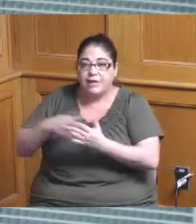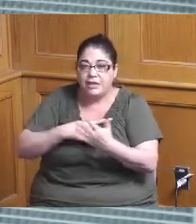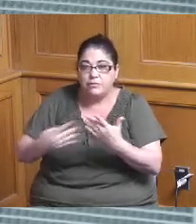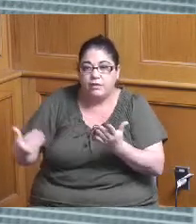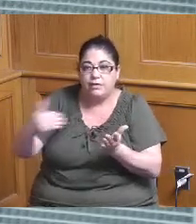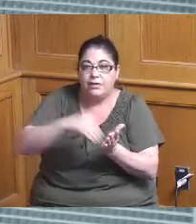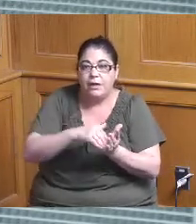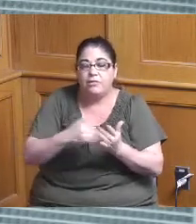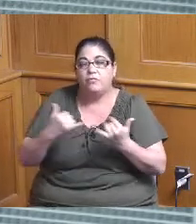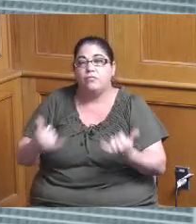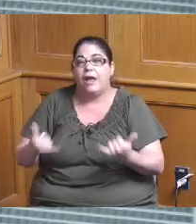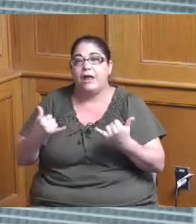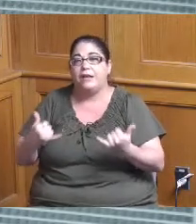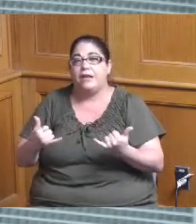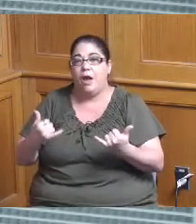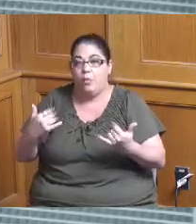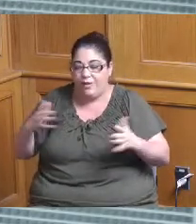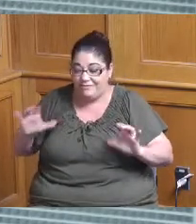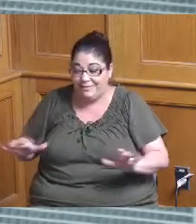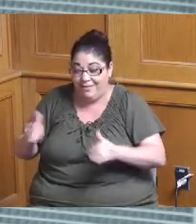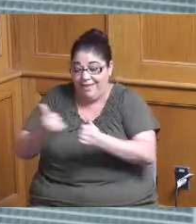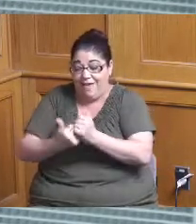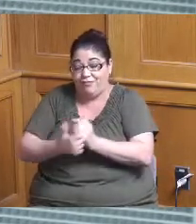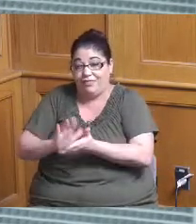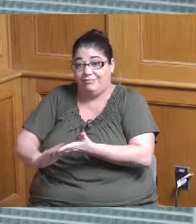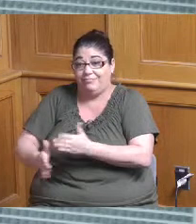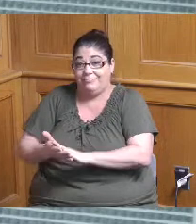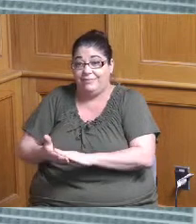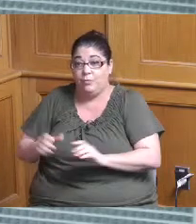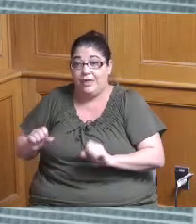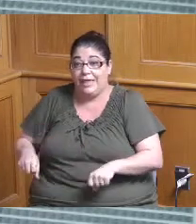at this point in time we've done everything we can and those are soon to all be in the construction